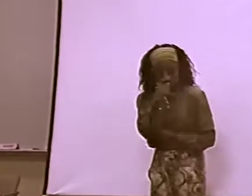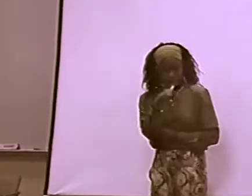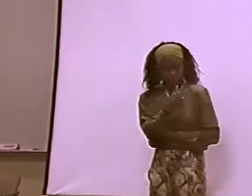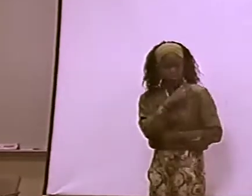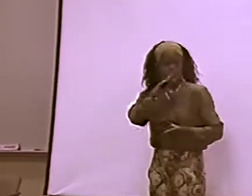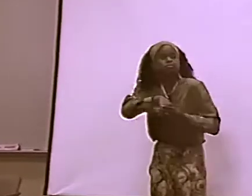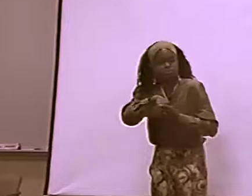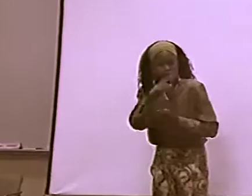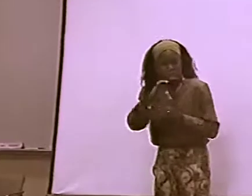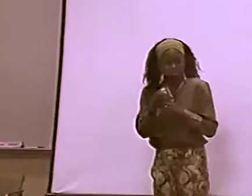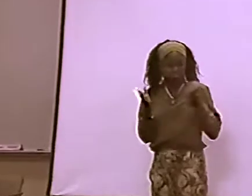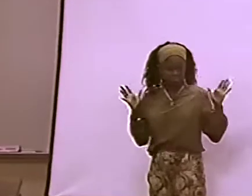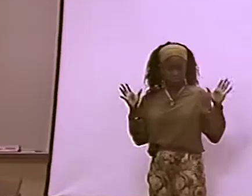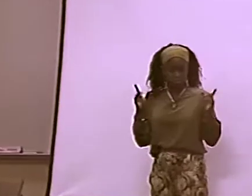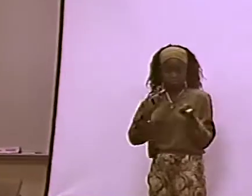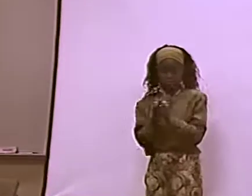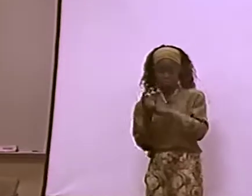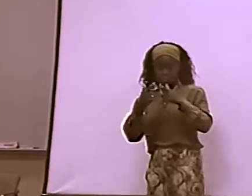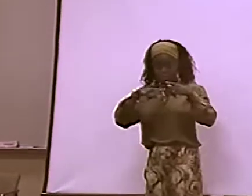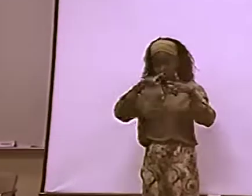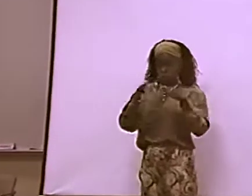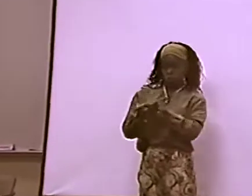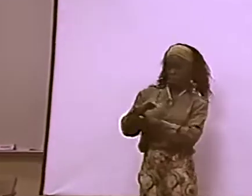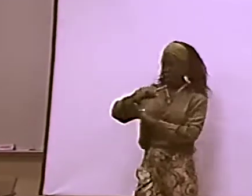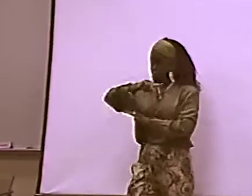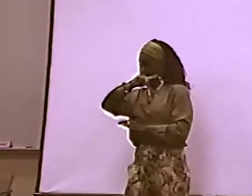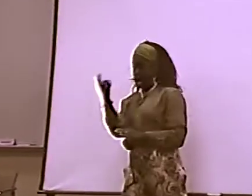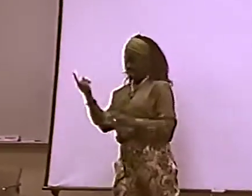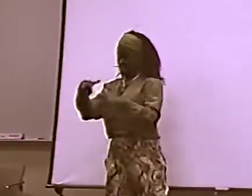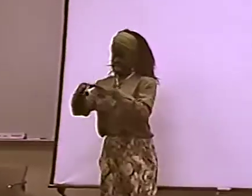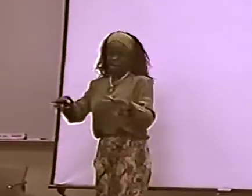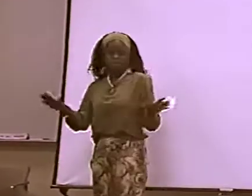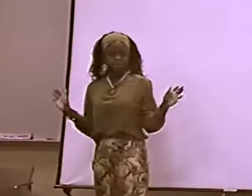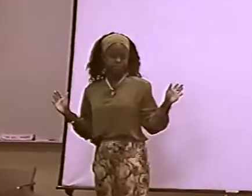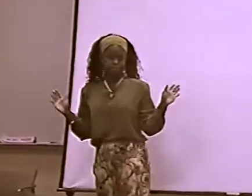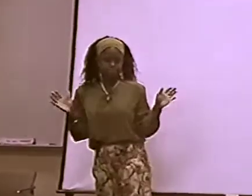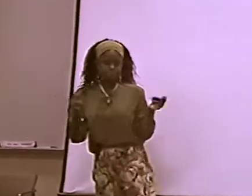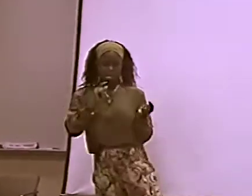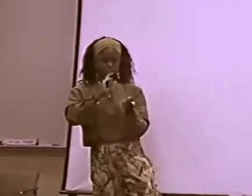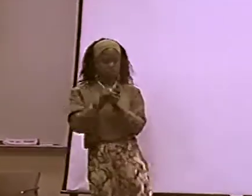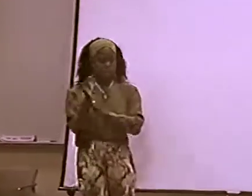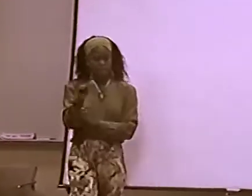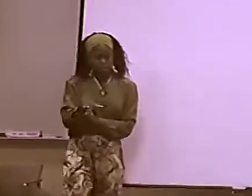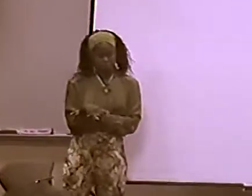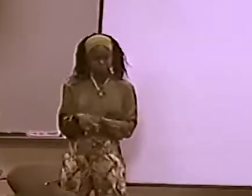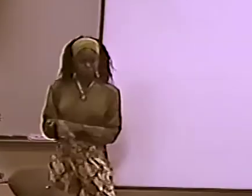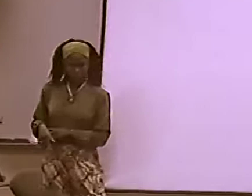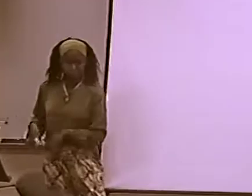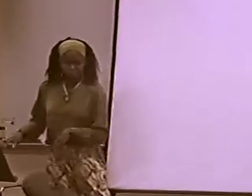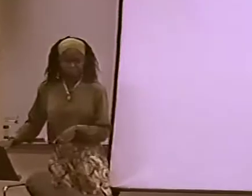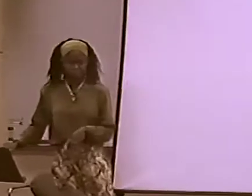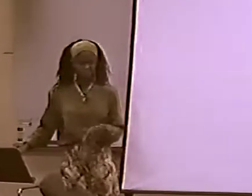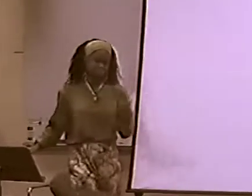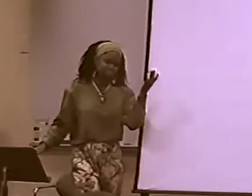BESIDES, THE SOUND MADE THEM NORMAL. THAT ATTITUDE OR THAT CULTURE WAS INVOLVED WITH THOSE SIGNS,